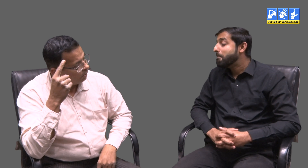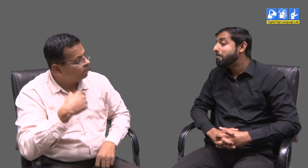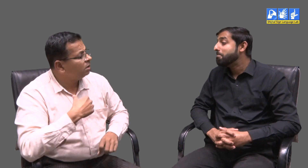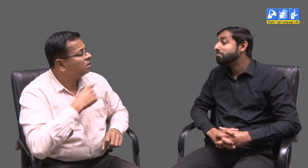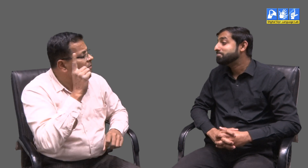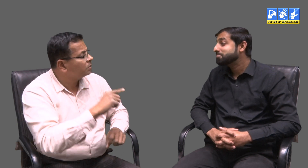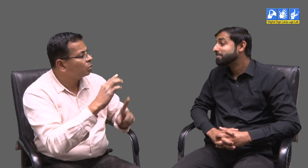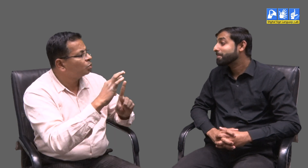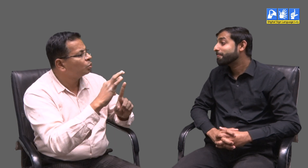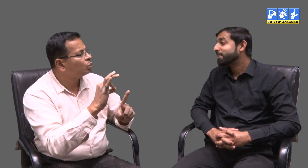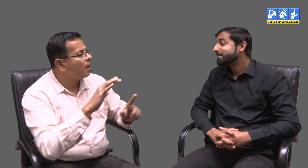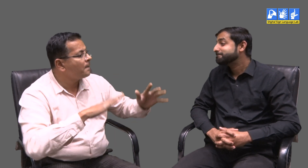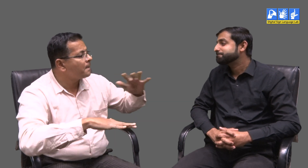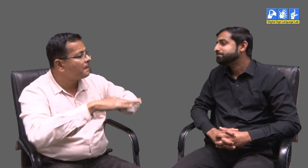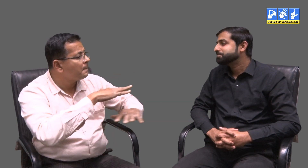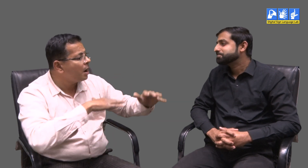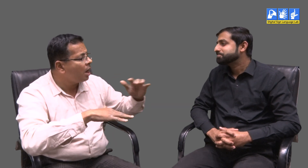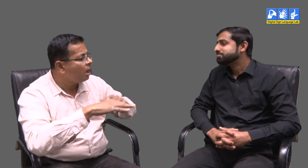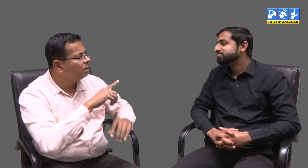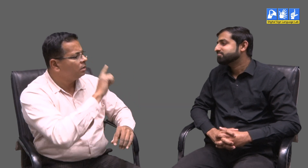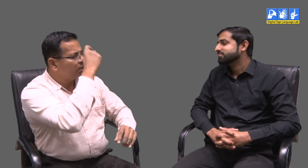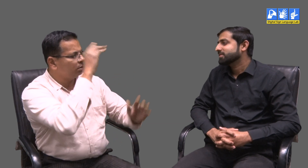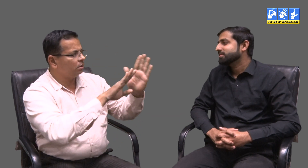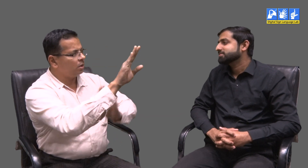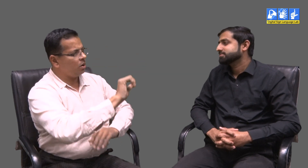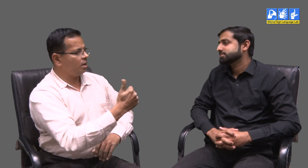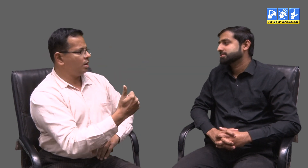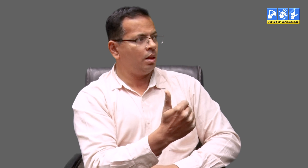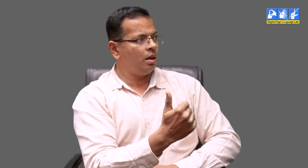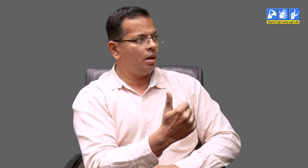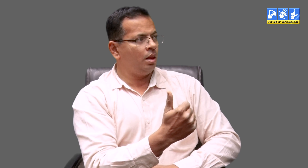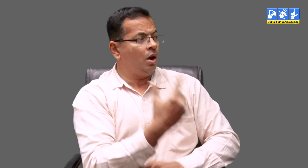If you plan your way well, you will definitely improve your English language skills.